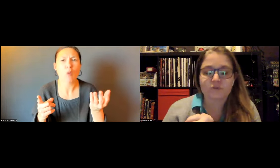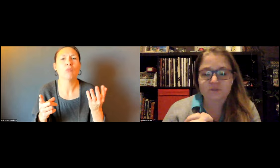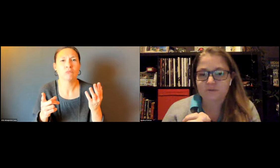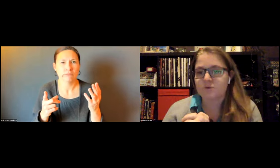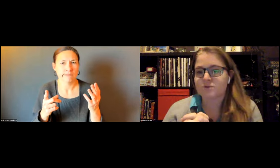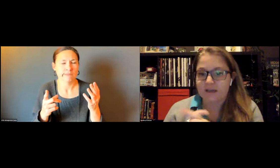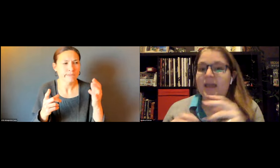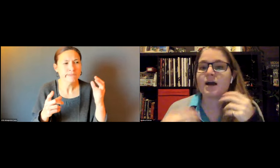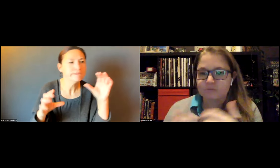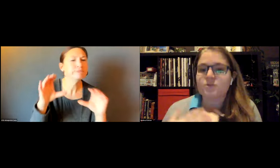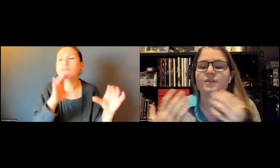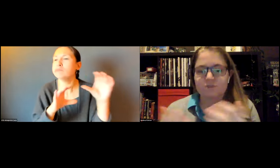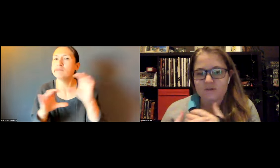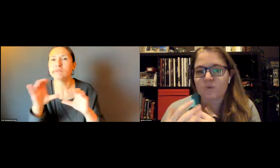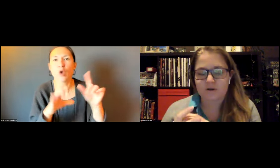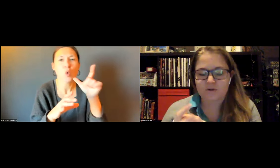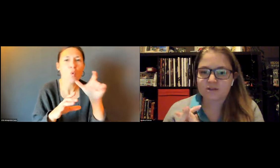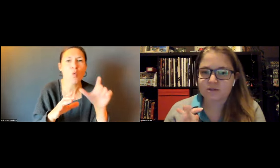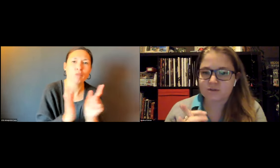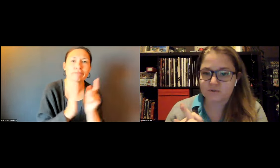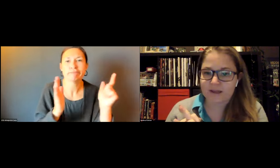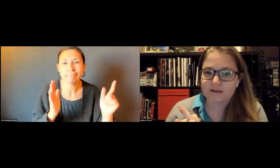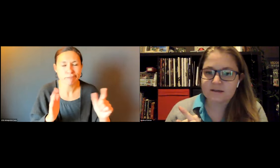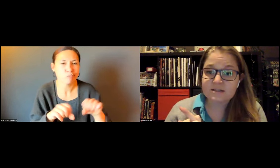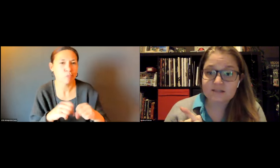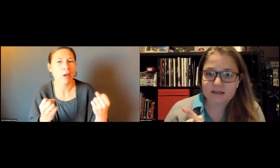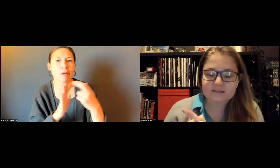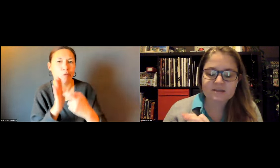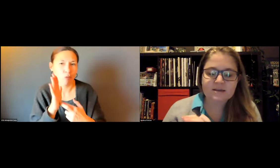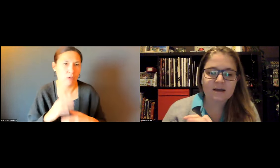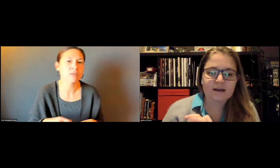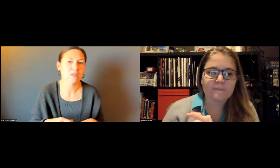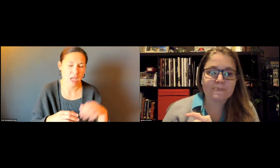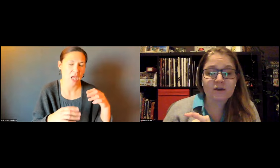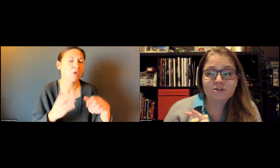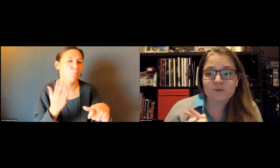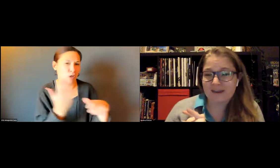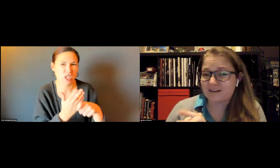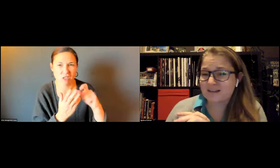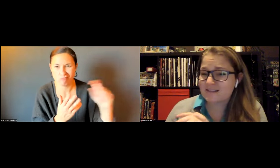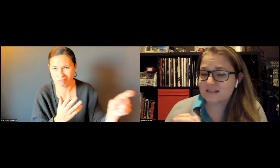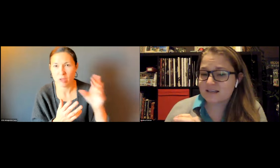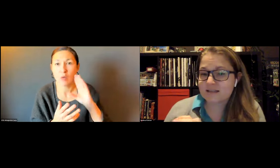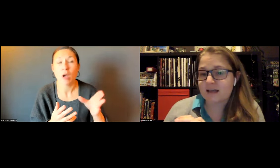THEY ARE OUT WRITING TICKETS FOR ANYTHING THEY SEE, MUCH LIKE